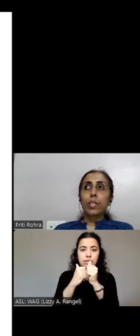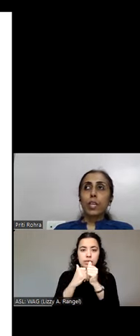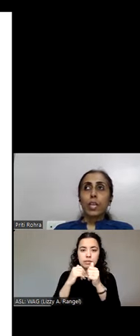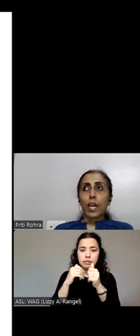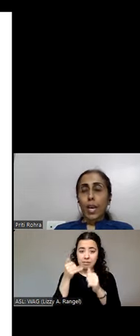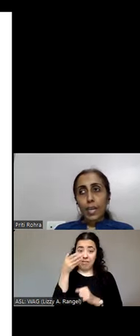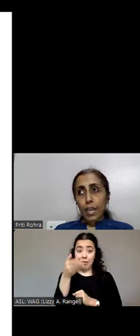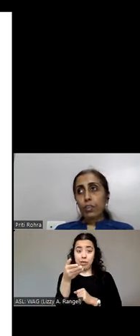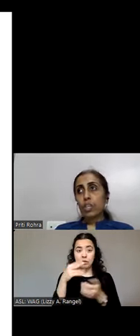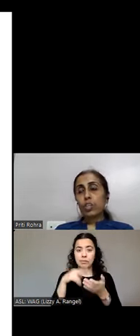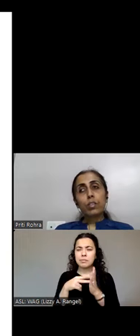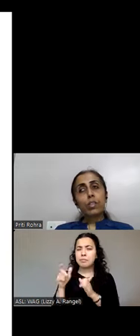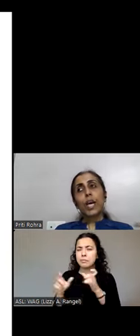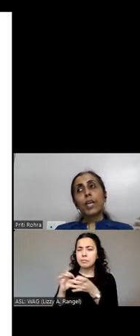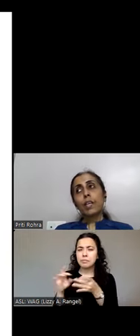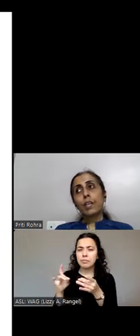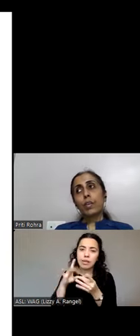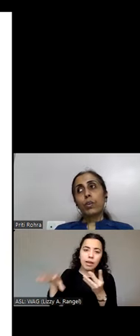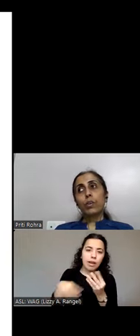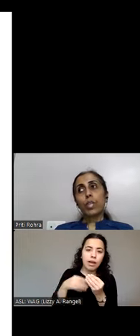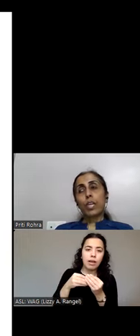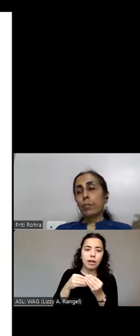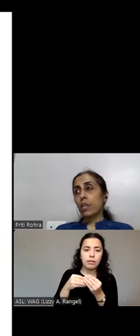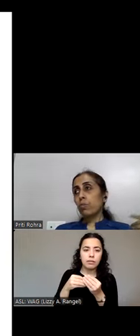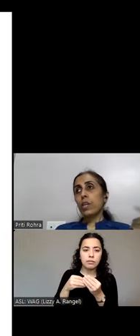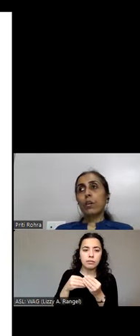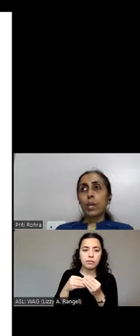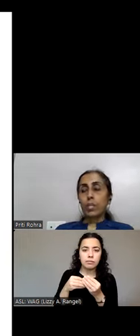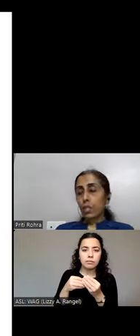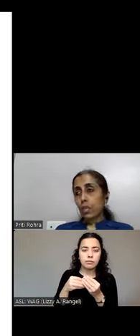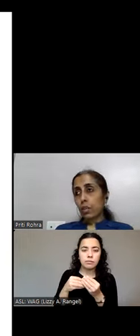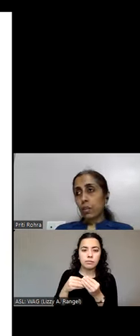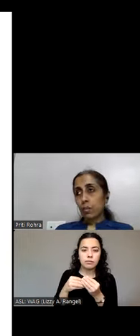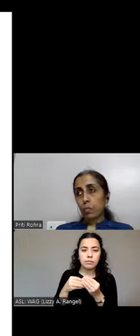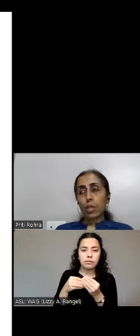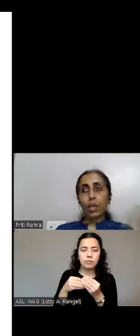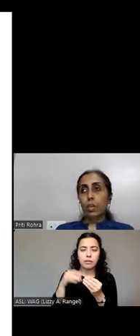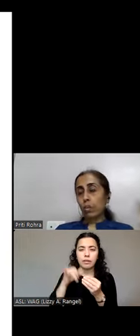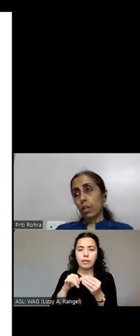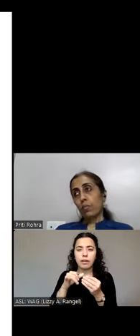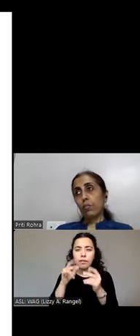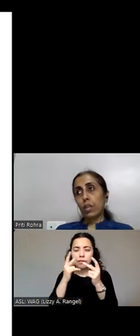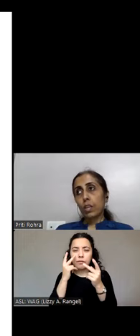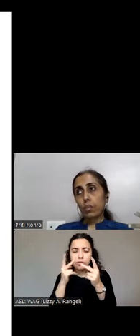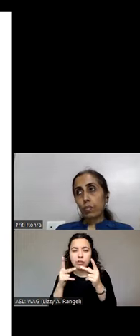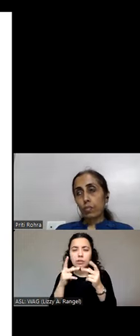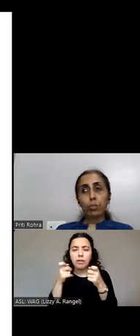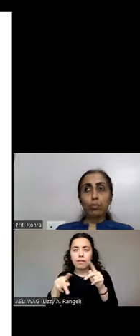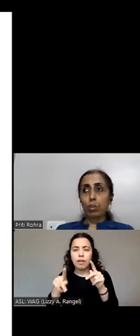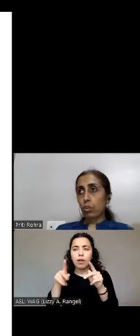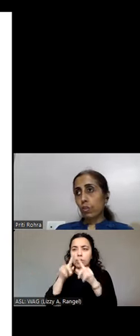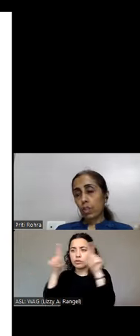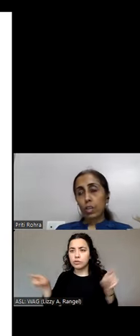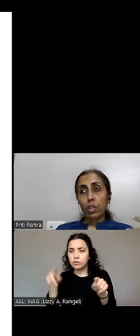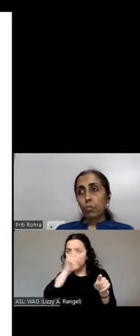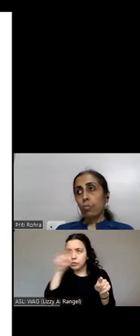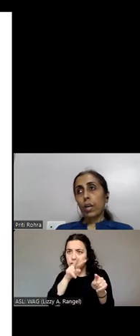say of that update will be developed by a screen reader. But again not every web user or mobile